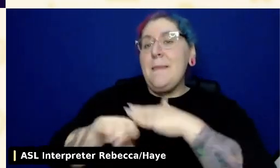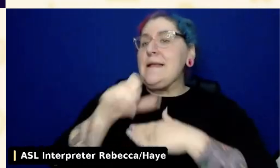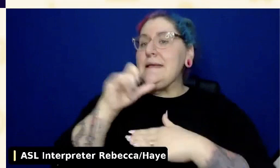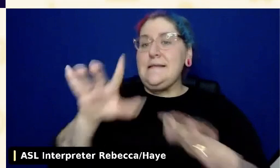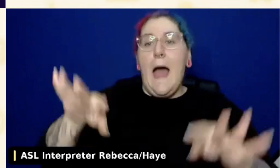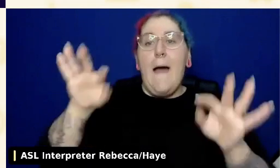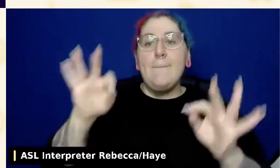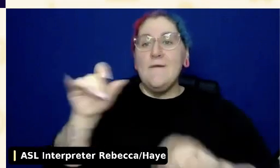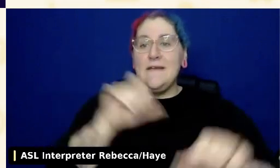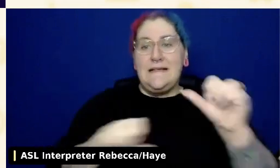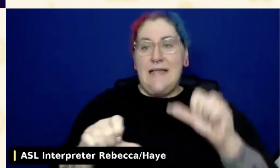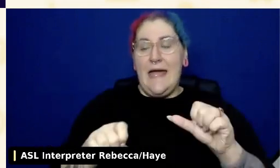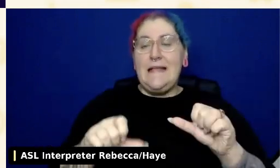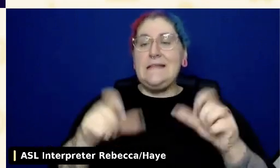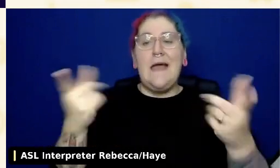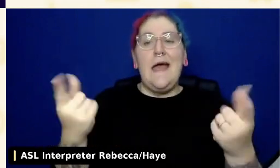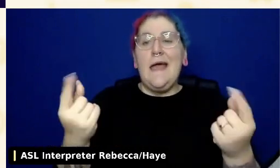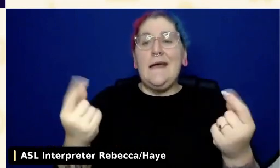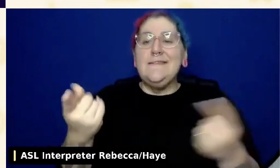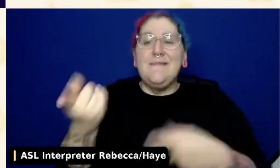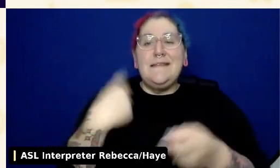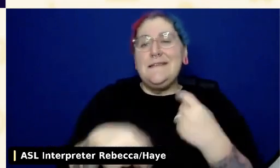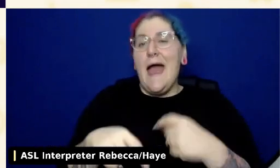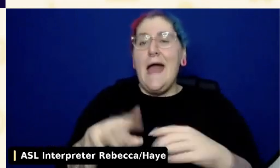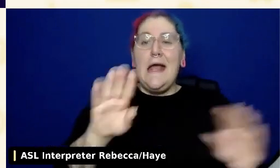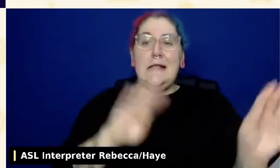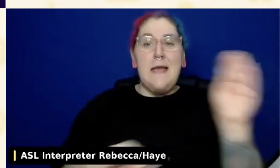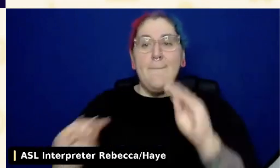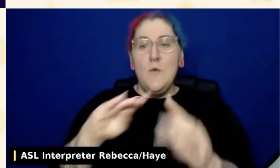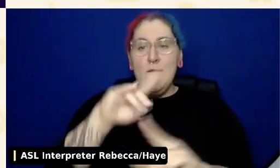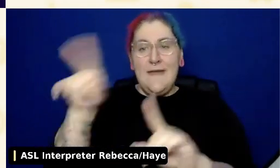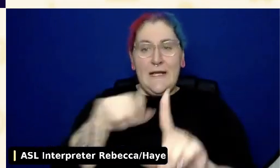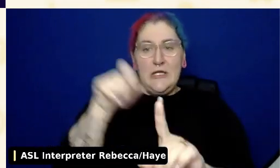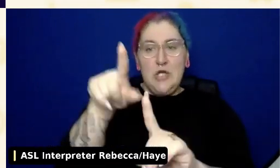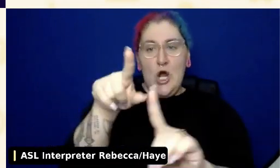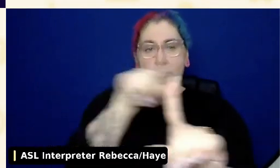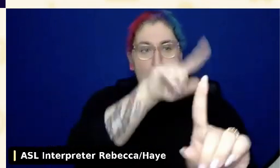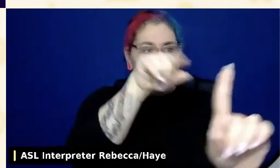So staying up to date on emerging trends is going to be really important as well.